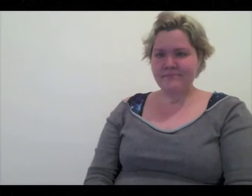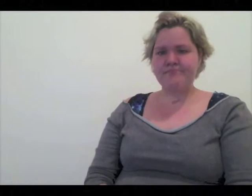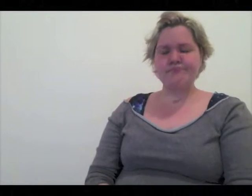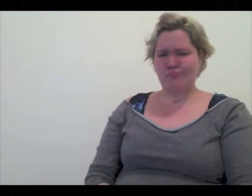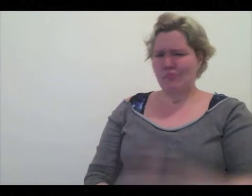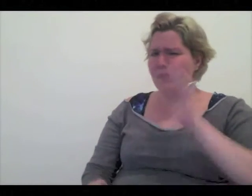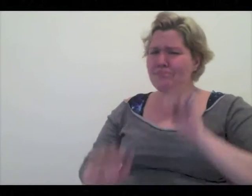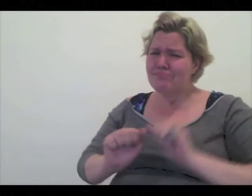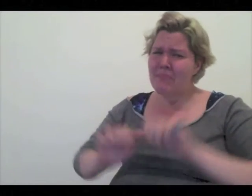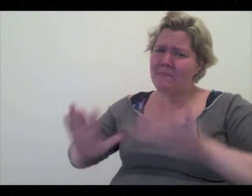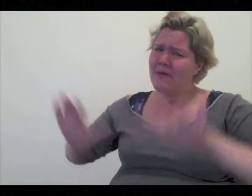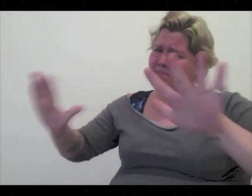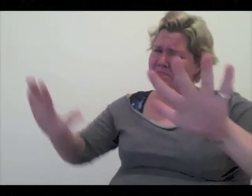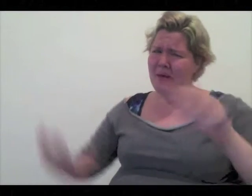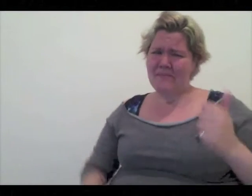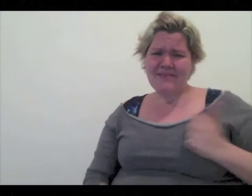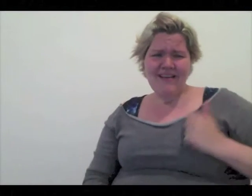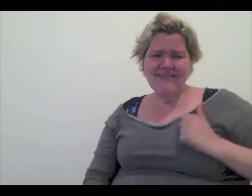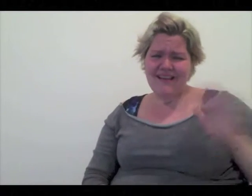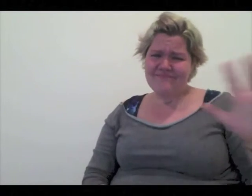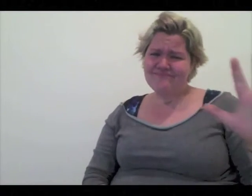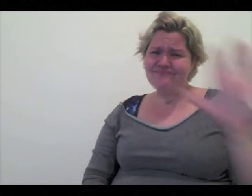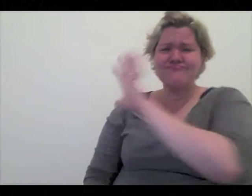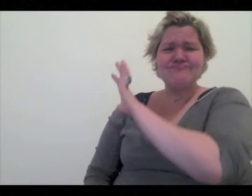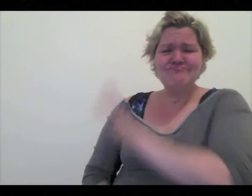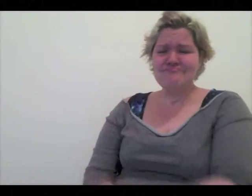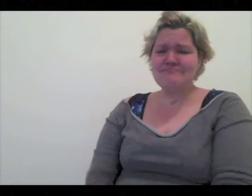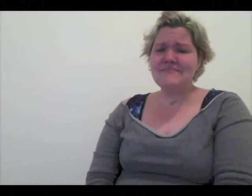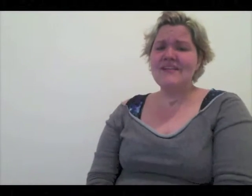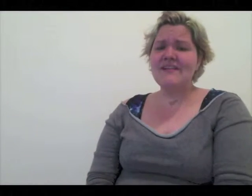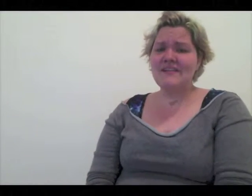I have a strong faith that it will reach to Canada in a few years